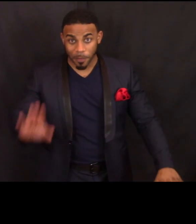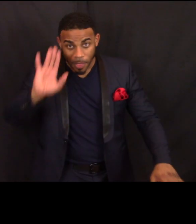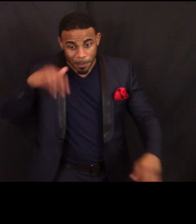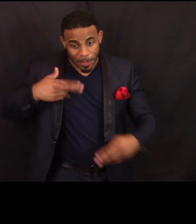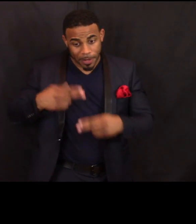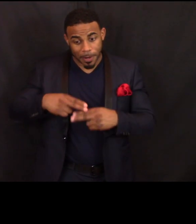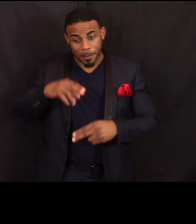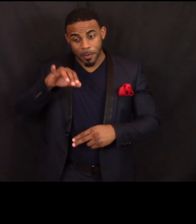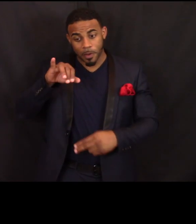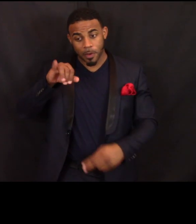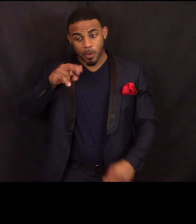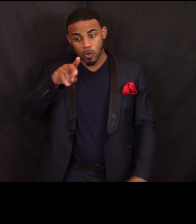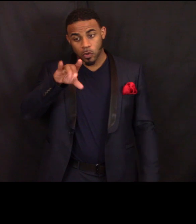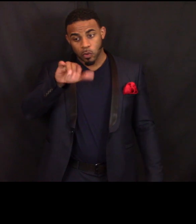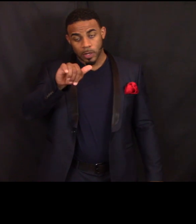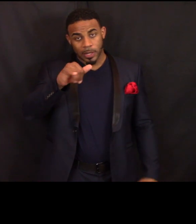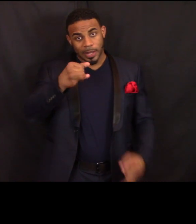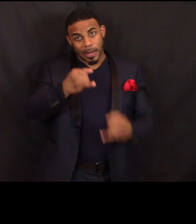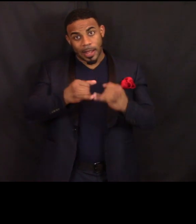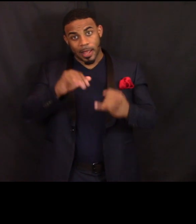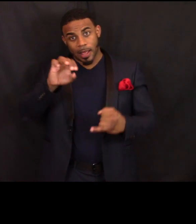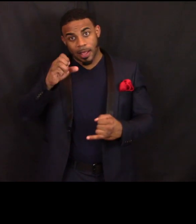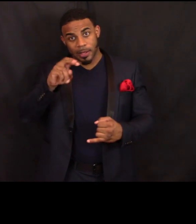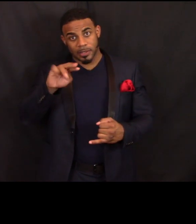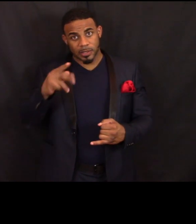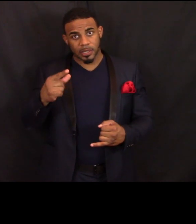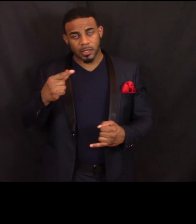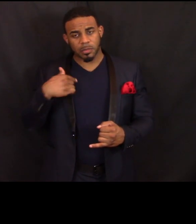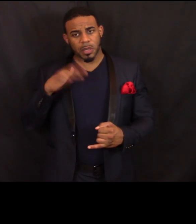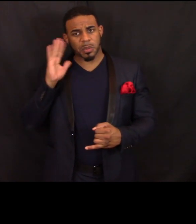and I was a photojournalist for about 16 years